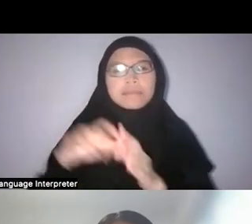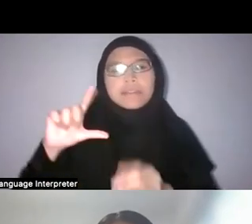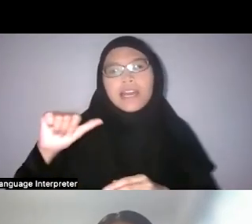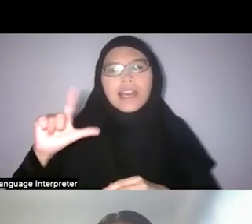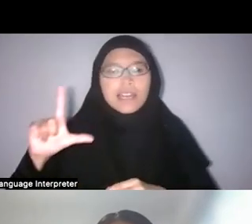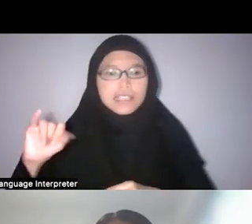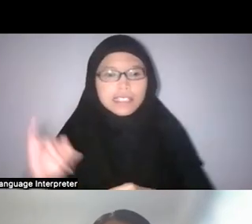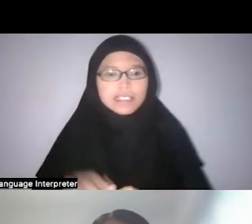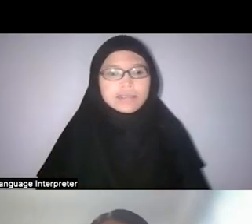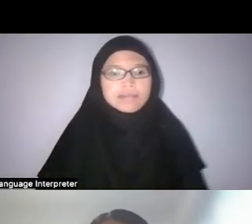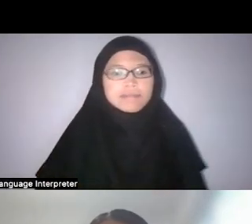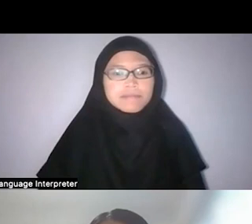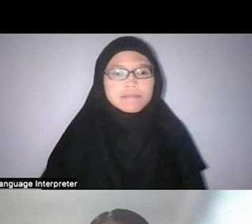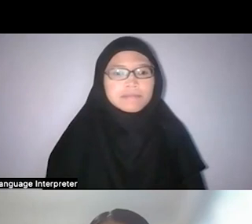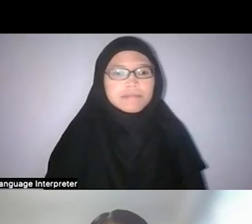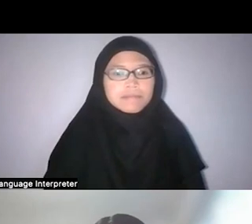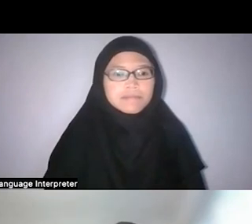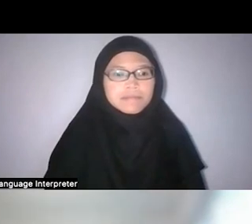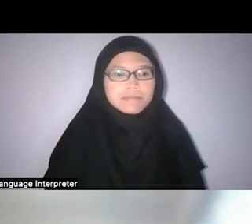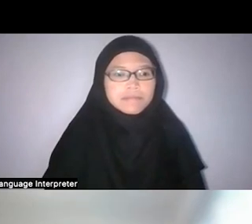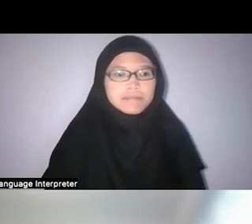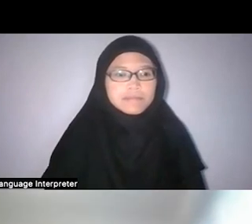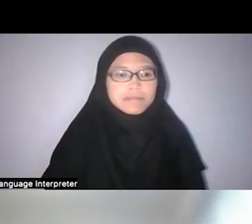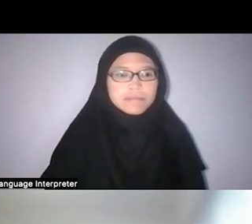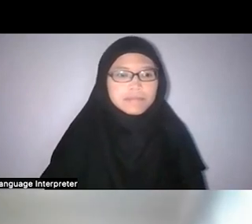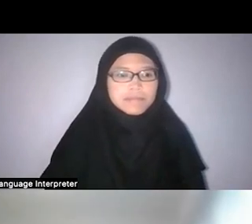So, in that sense, it was in the production of knowledge that they created.